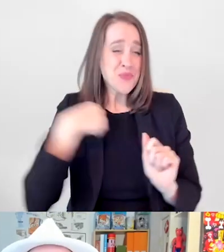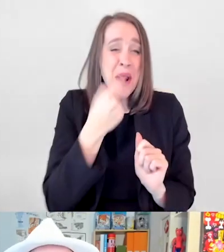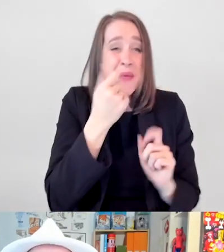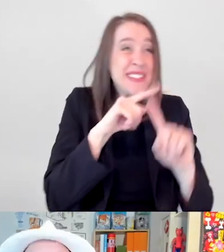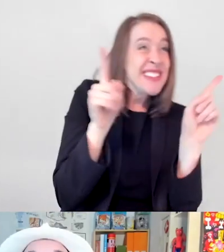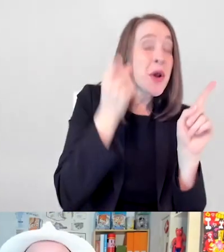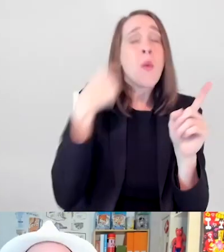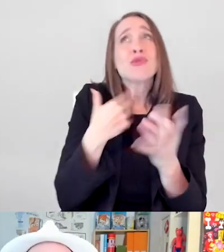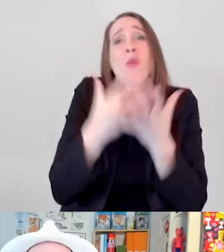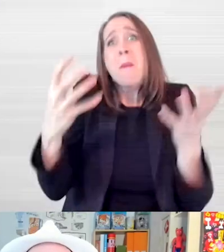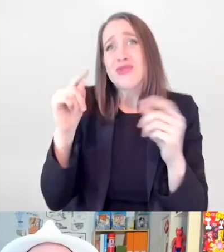but we have so much more to offer?